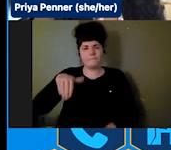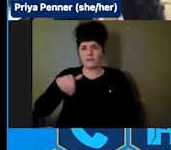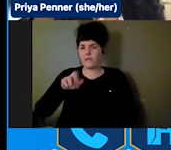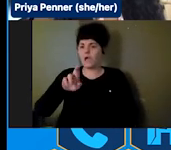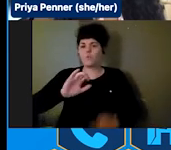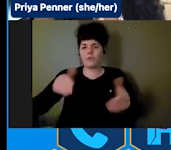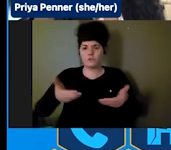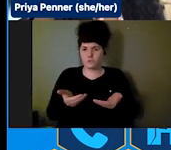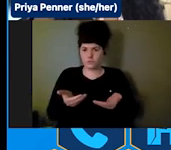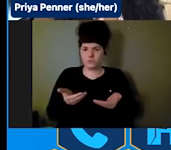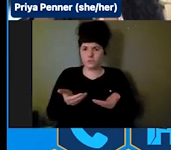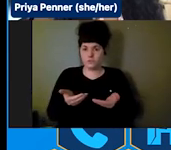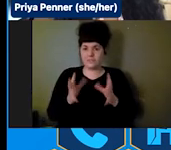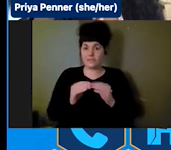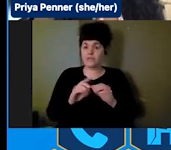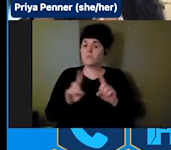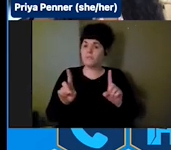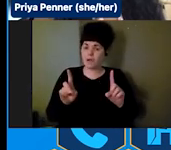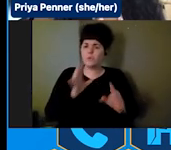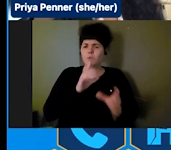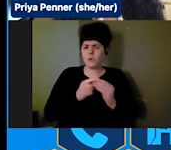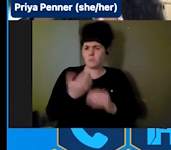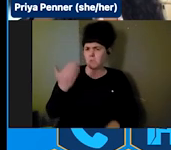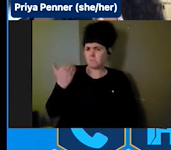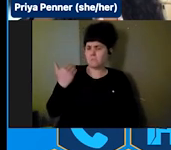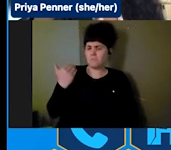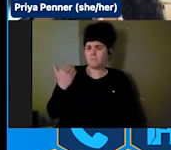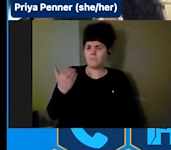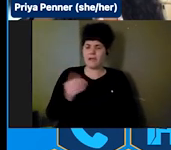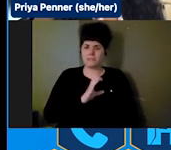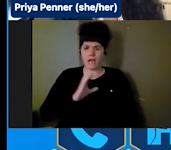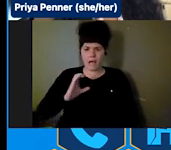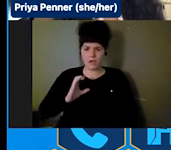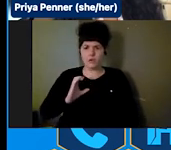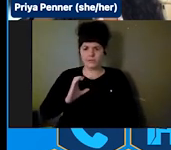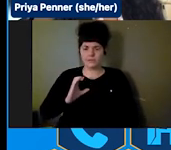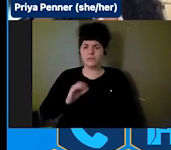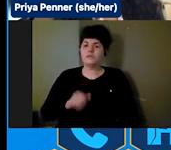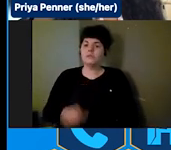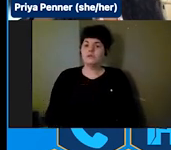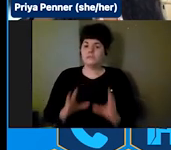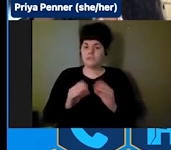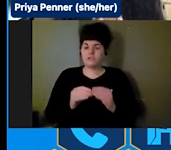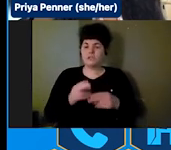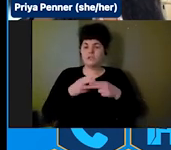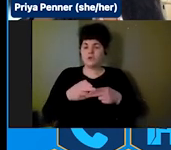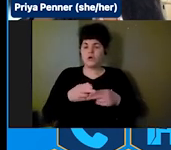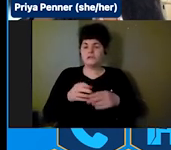has been introduced in past conversations called the Disaster Relief Medicaid Act,